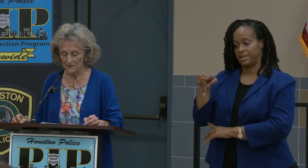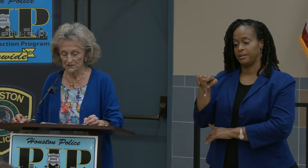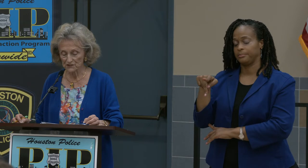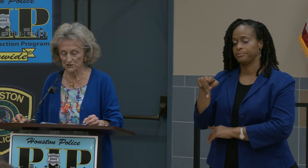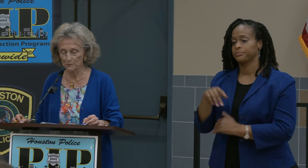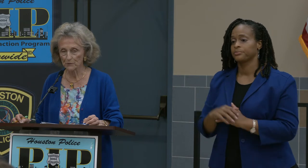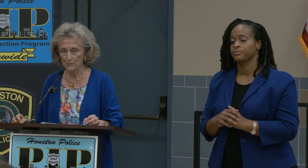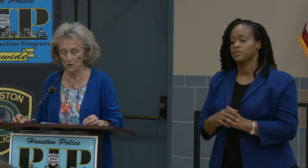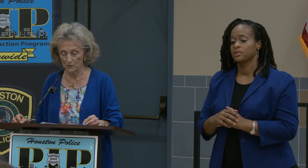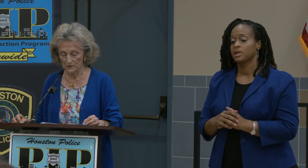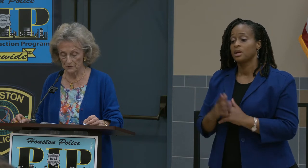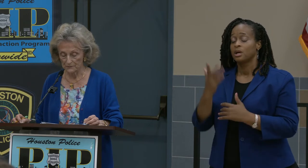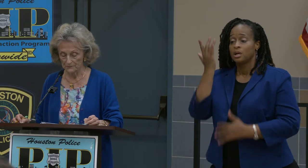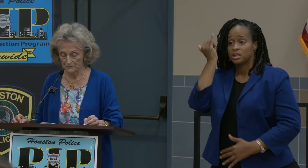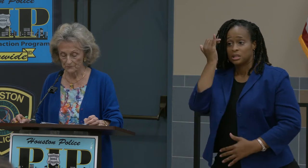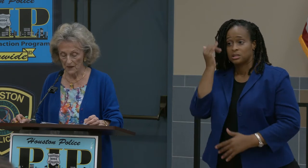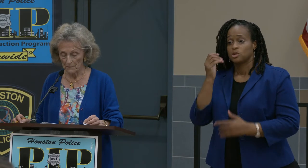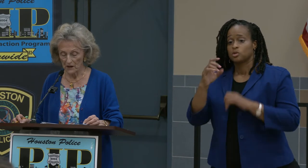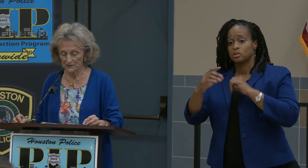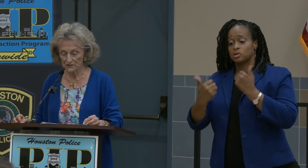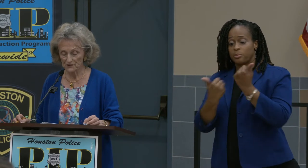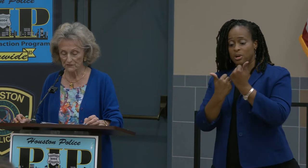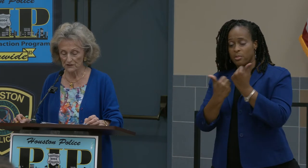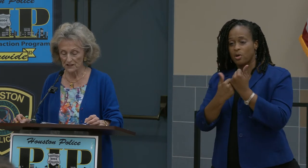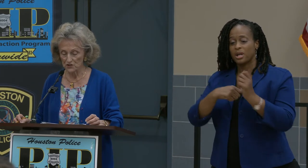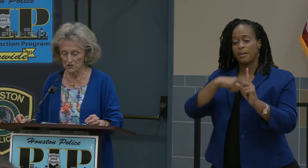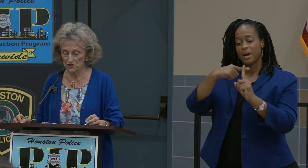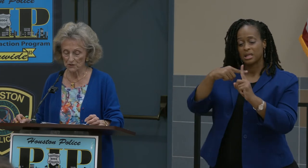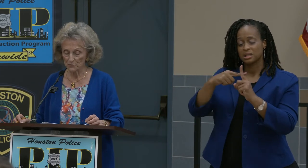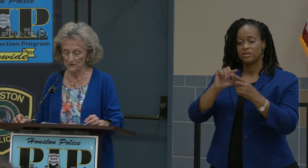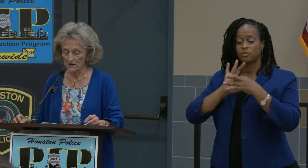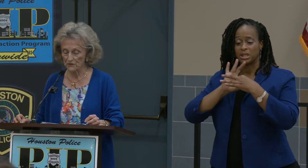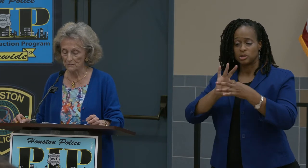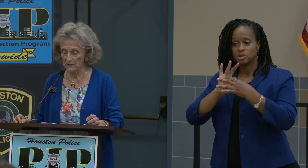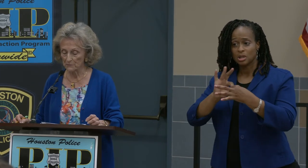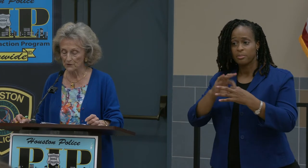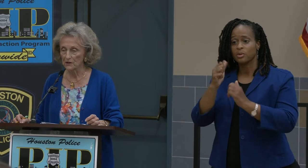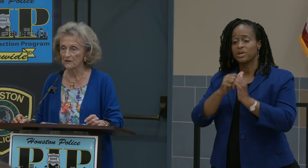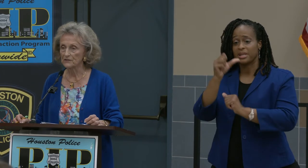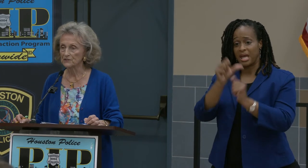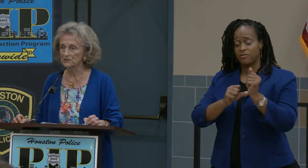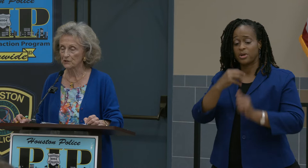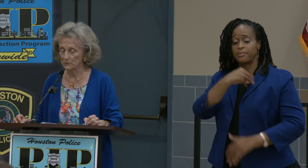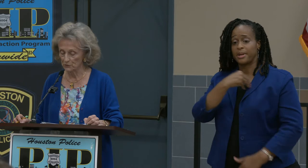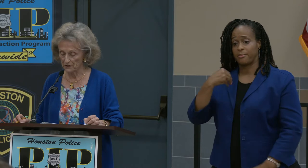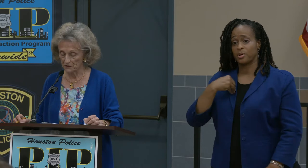This is to promote positive relationship with every member of this community.